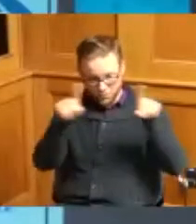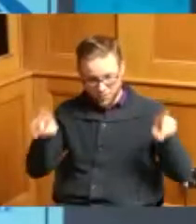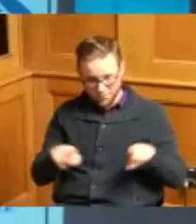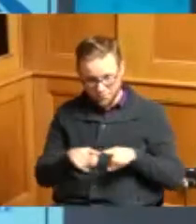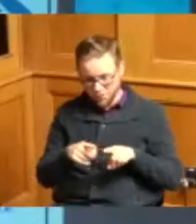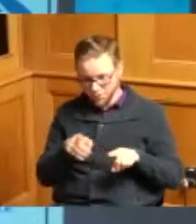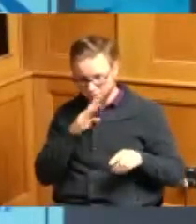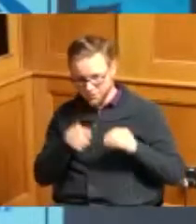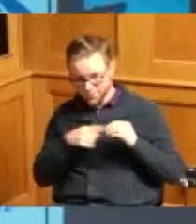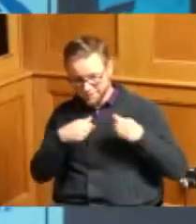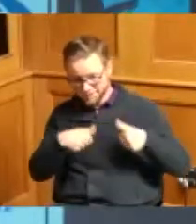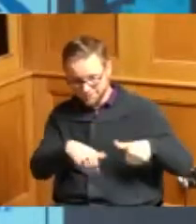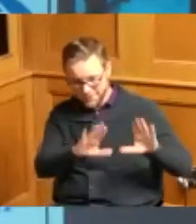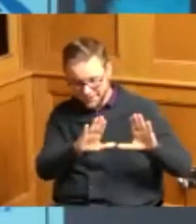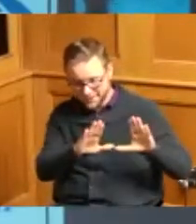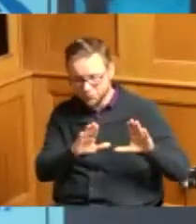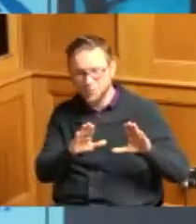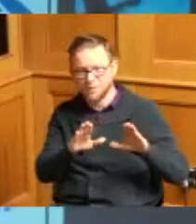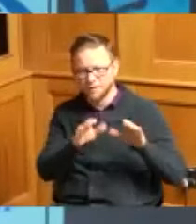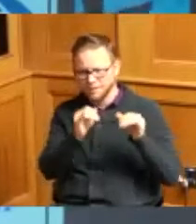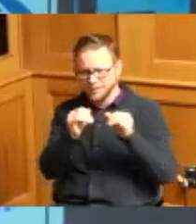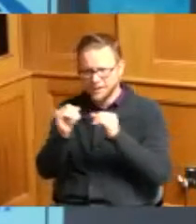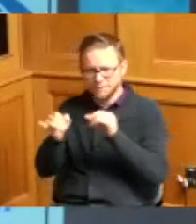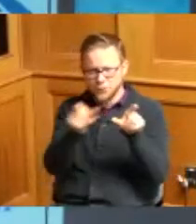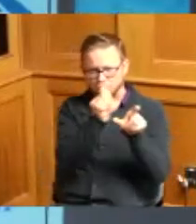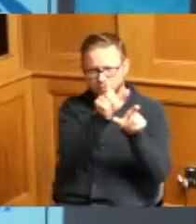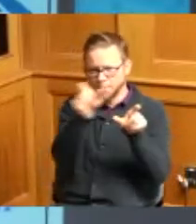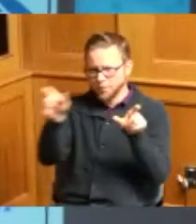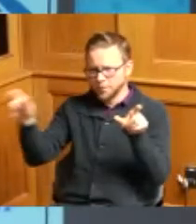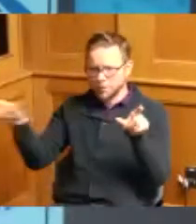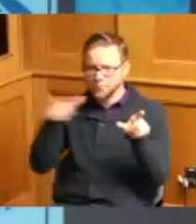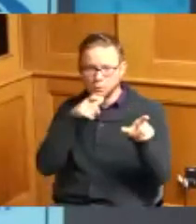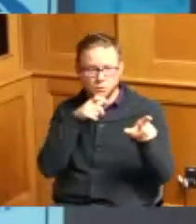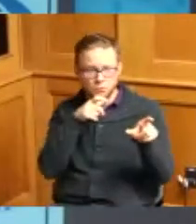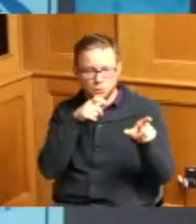with all the individual plots are what are those that's owned by the knights of the golden trail